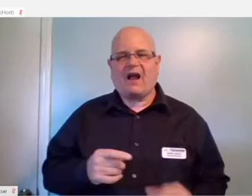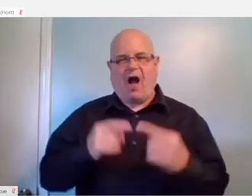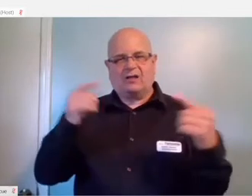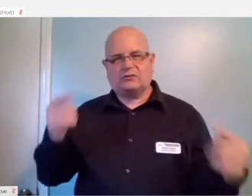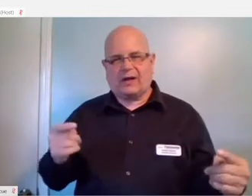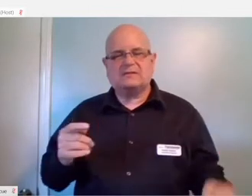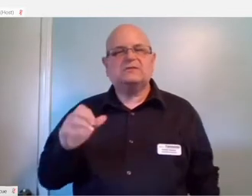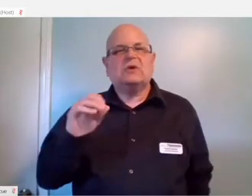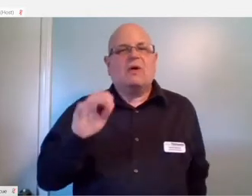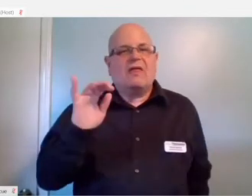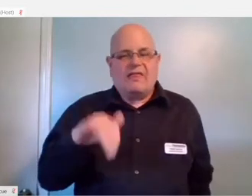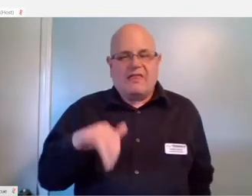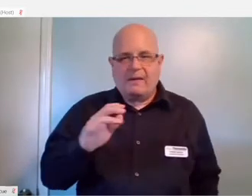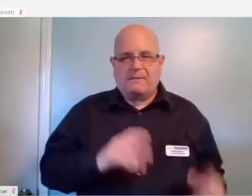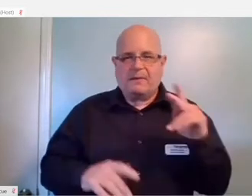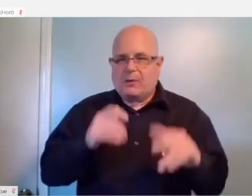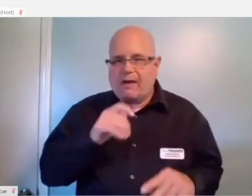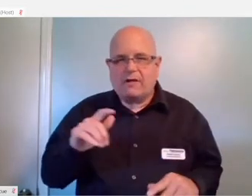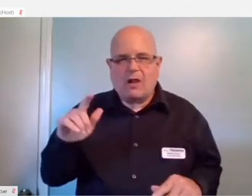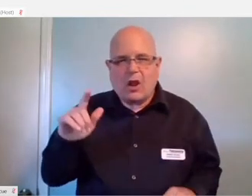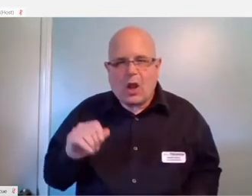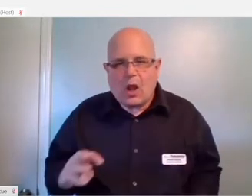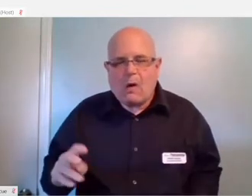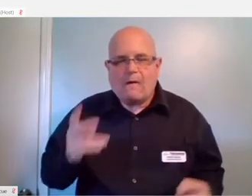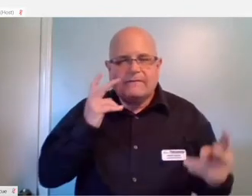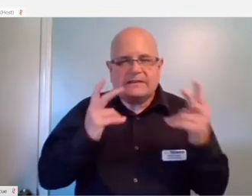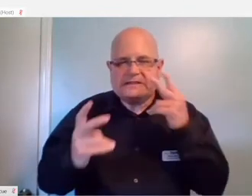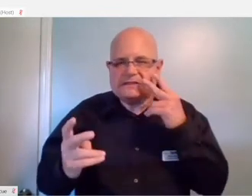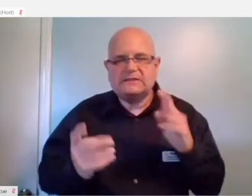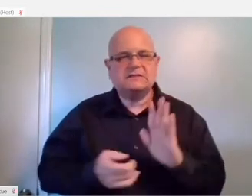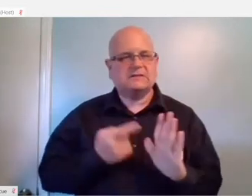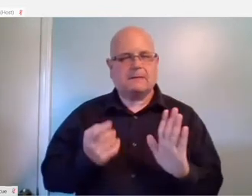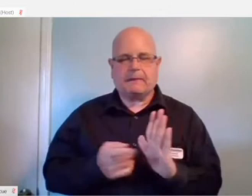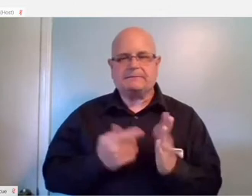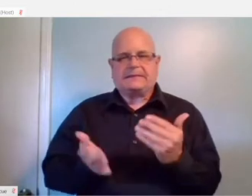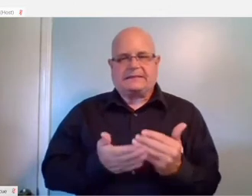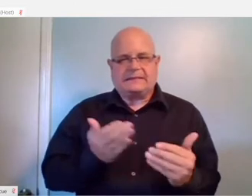So of course people that have low vision, sometimes it's easier to see things if they're